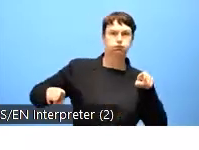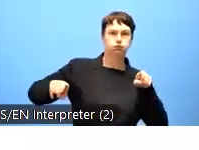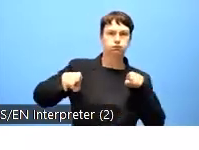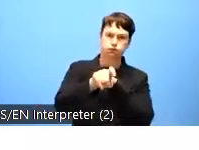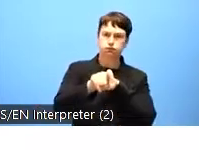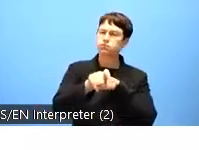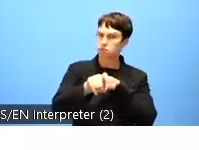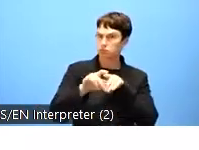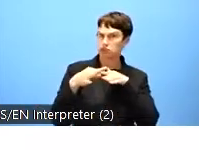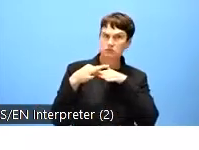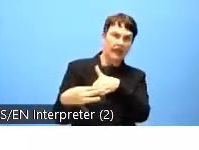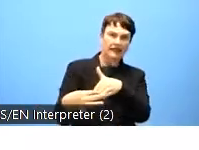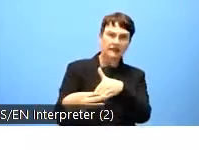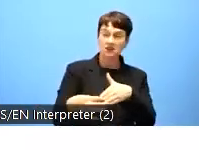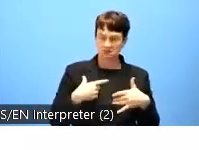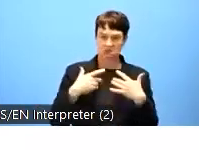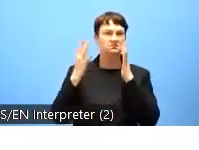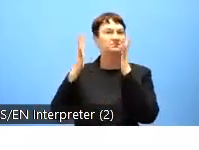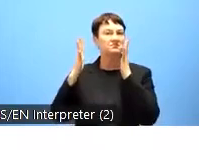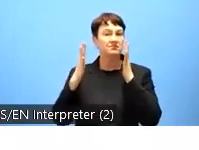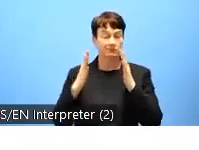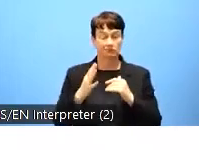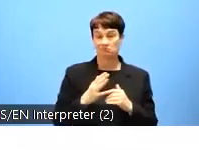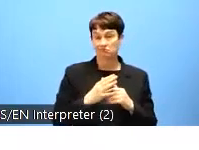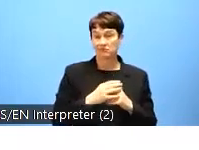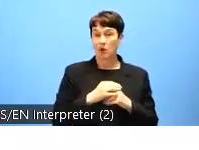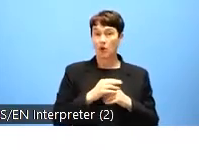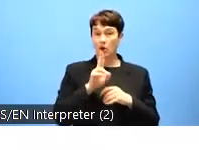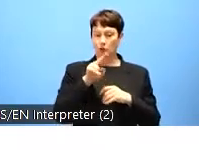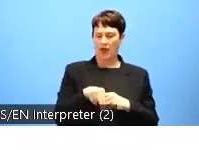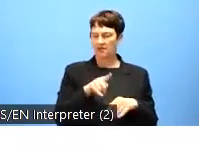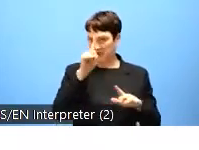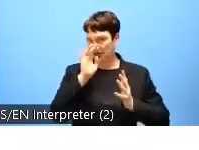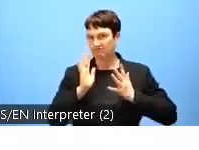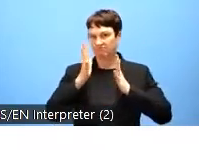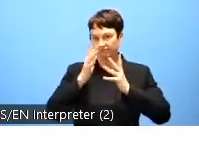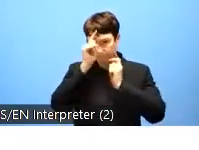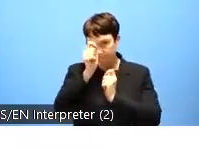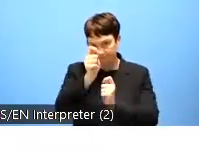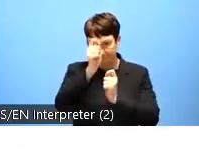The commission will continue its efforts towards achieving the goal, a Union of equality. As